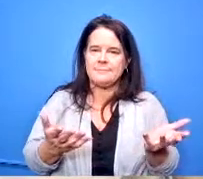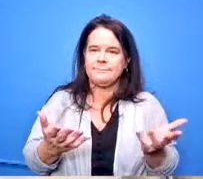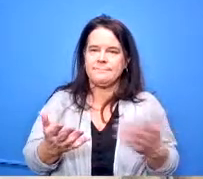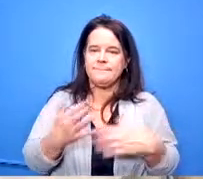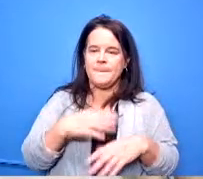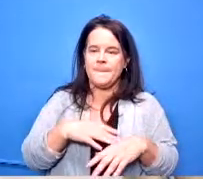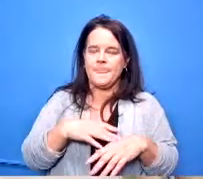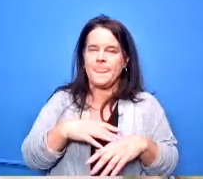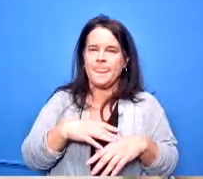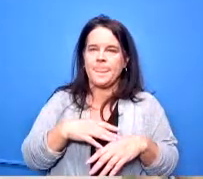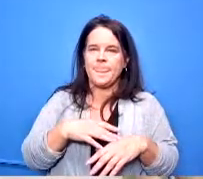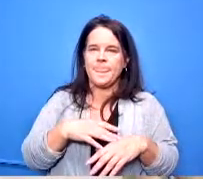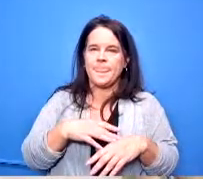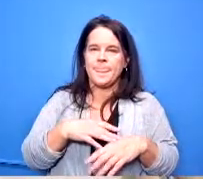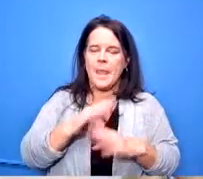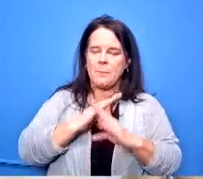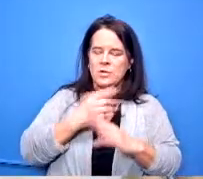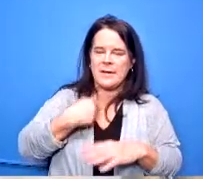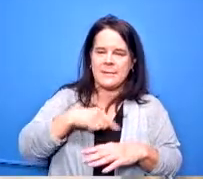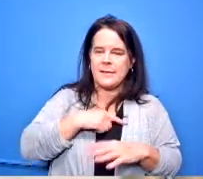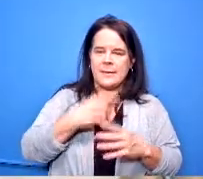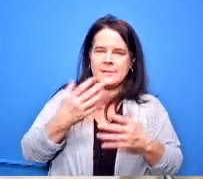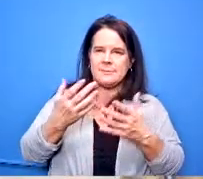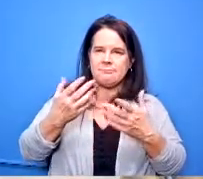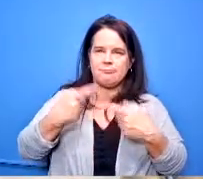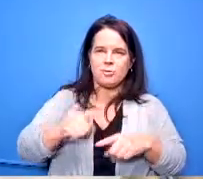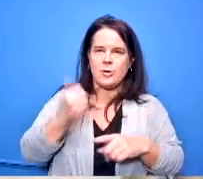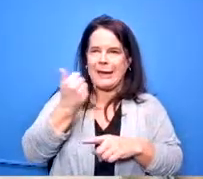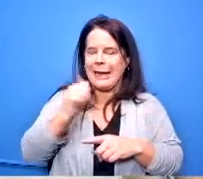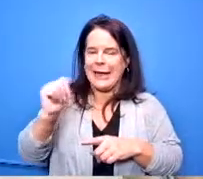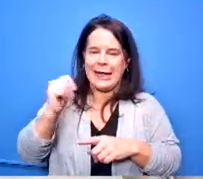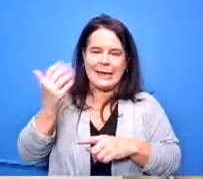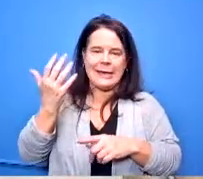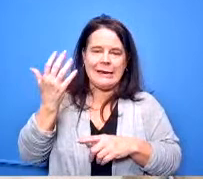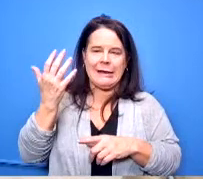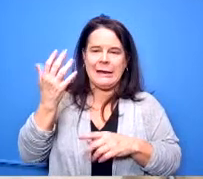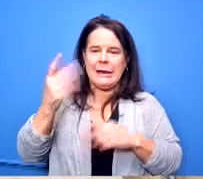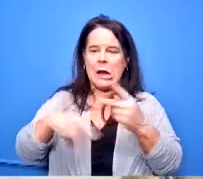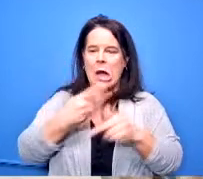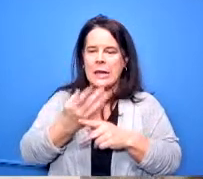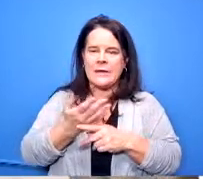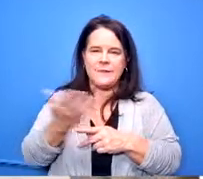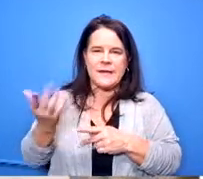situation that might occur during the um the uh construction reconstruction and refurbishing of